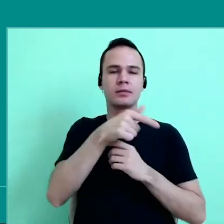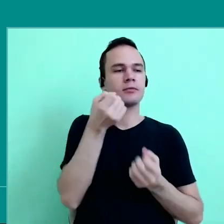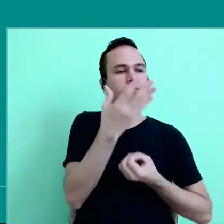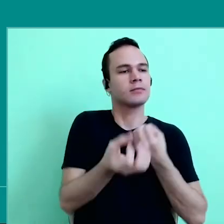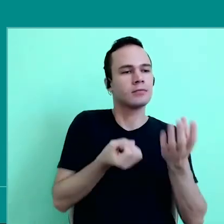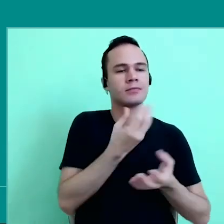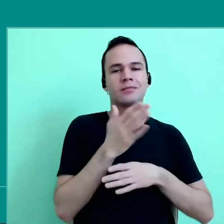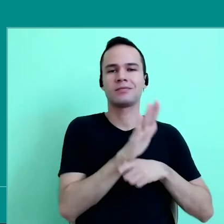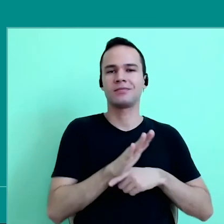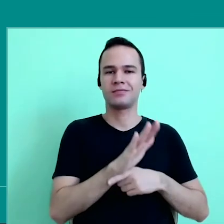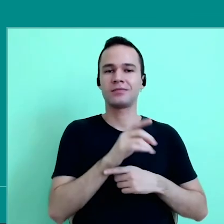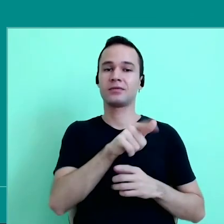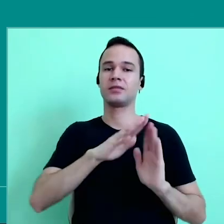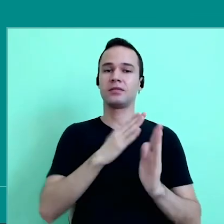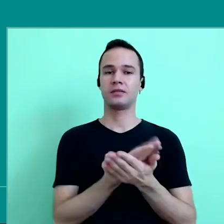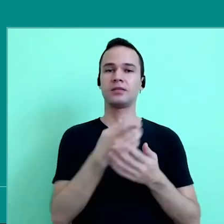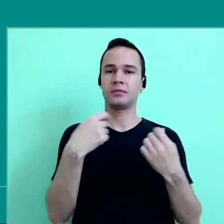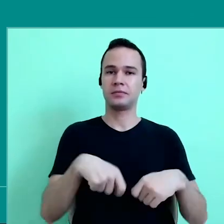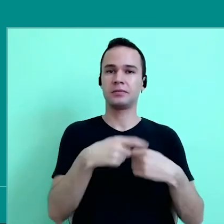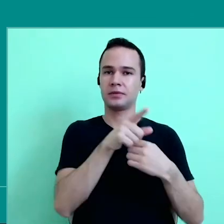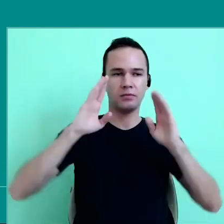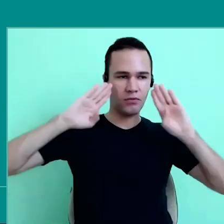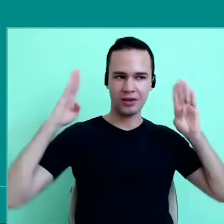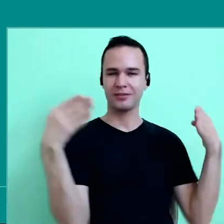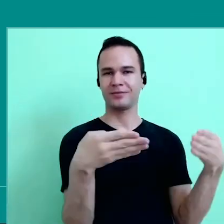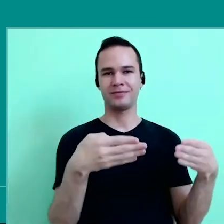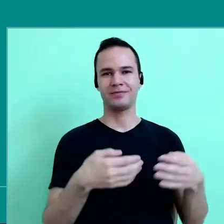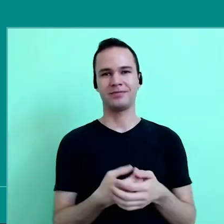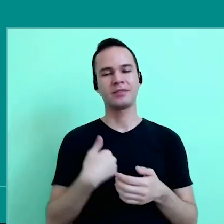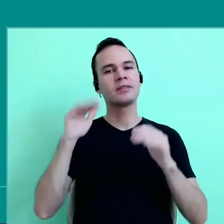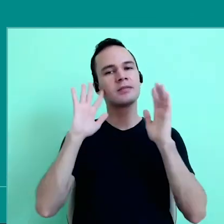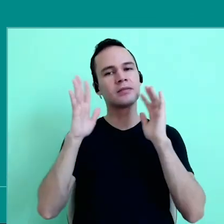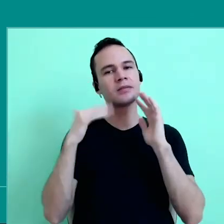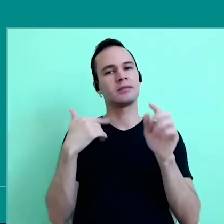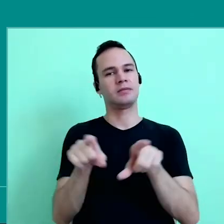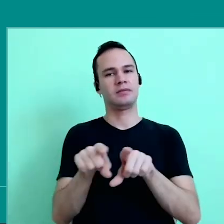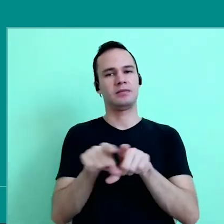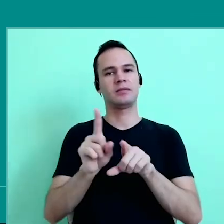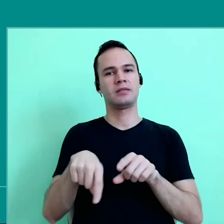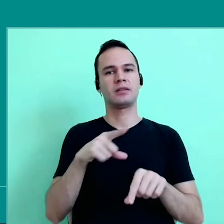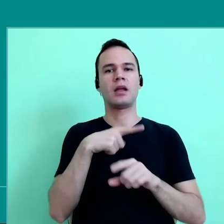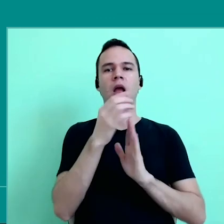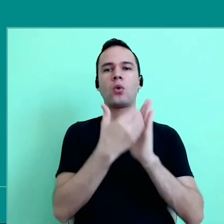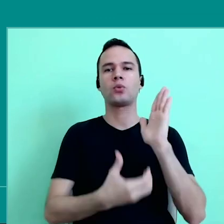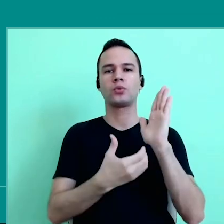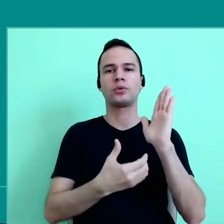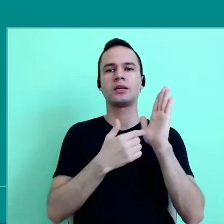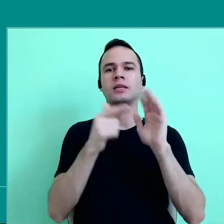it seems to me that schools have to have this goal. I also imagine we would have a more selective curriculum,